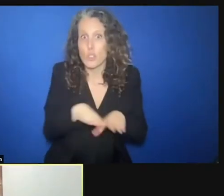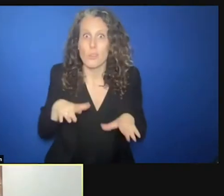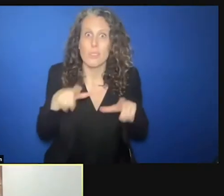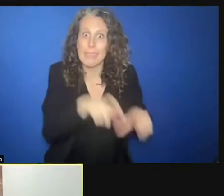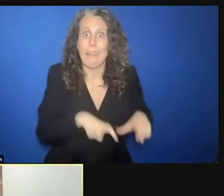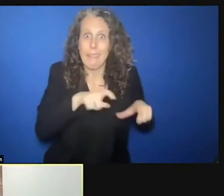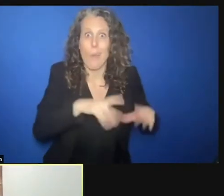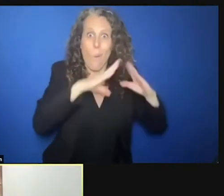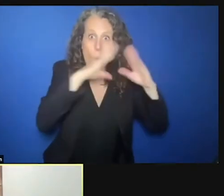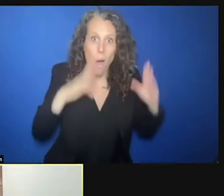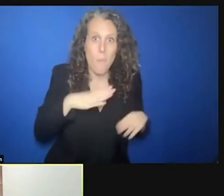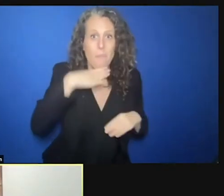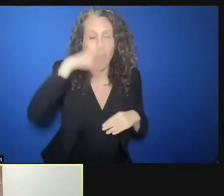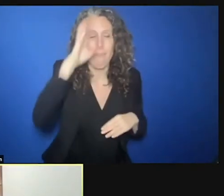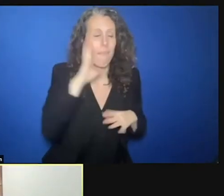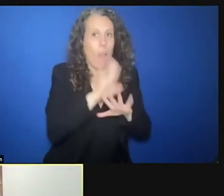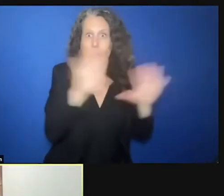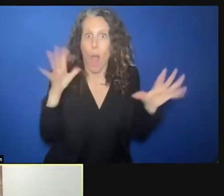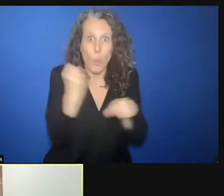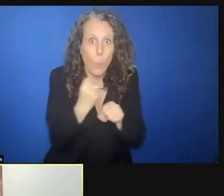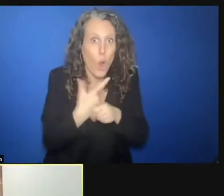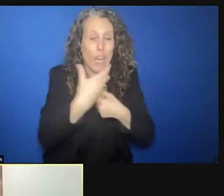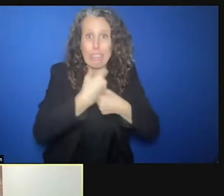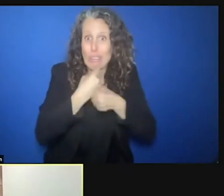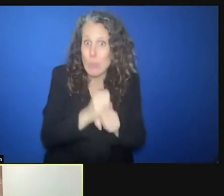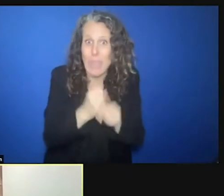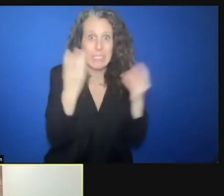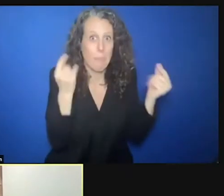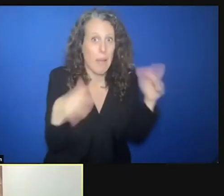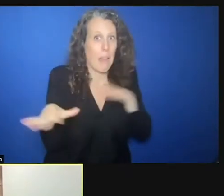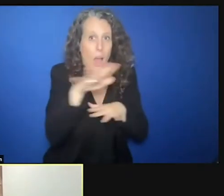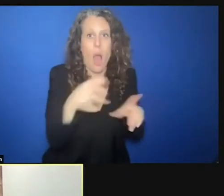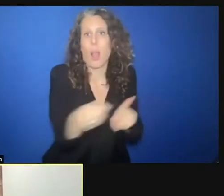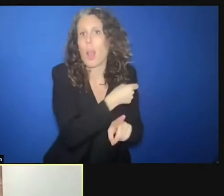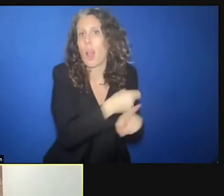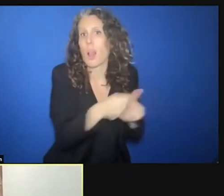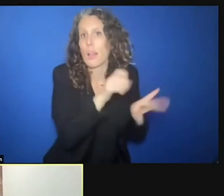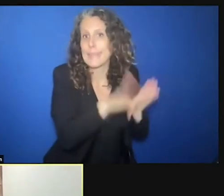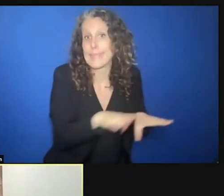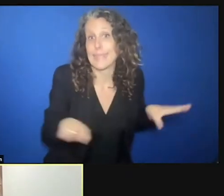The data has also shown us that the mental health of children and their caregivers was one of their